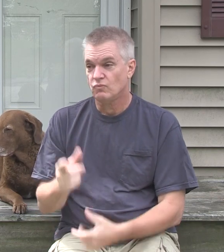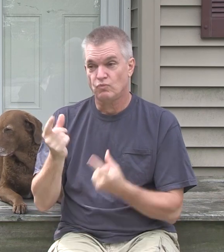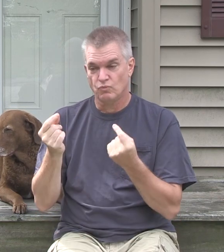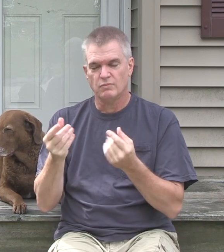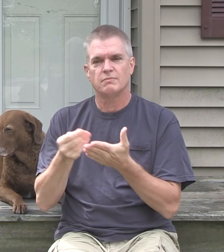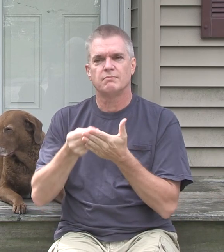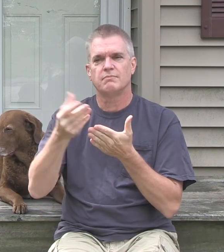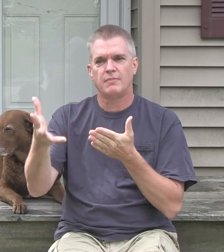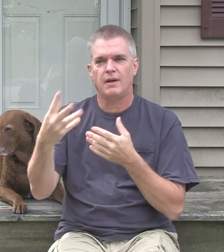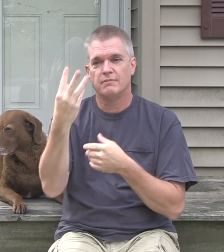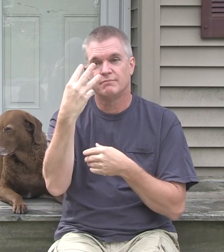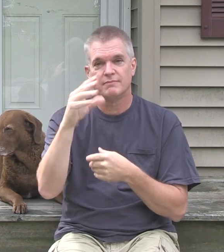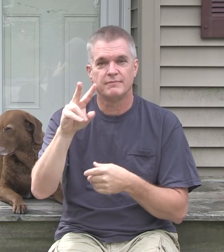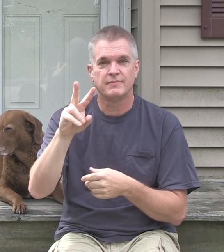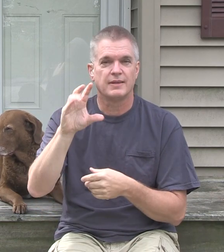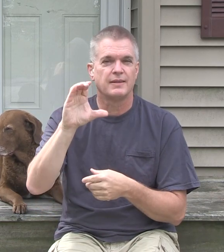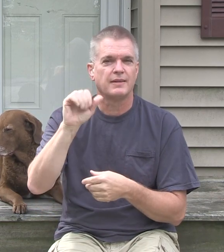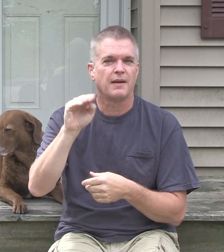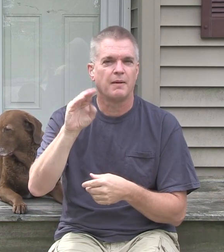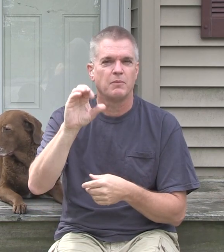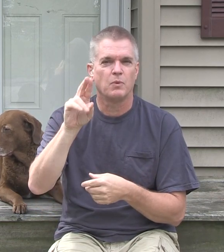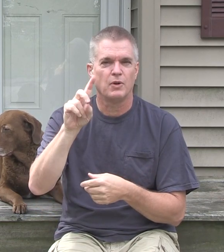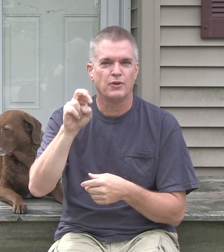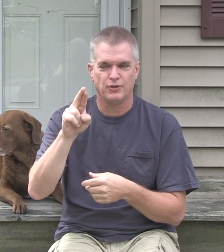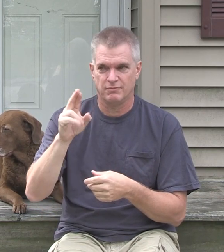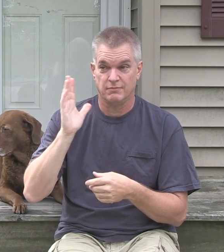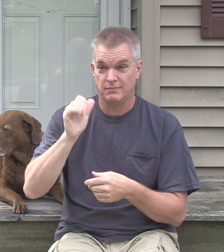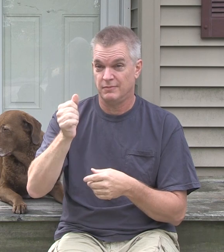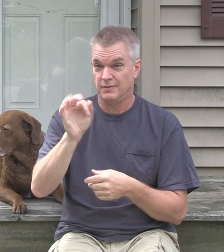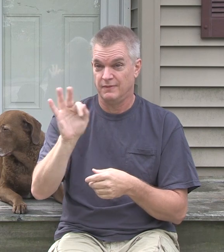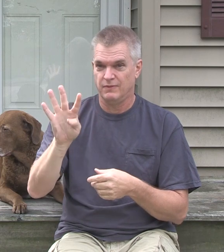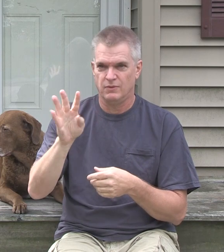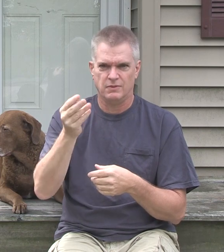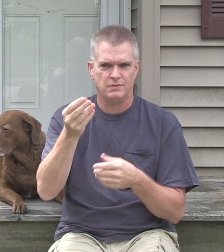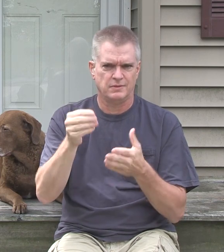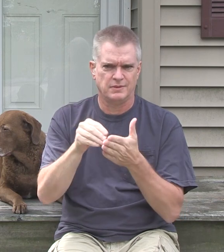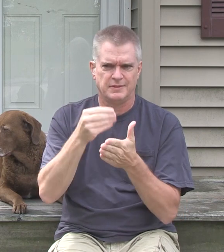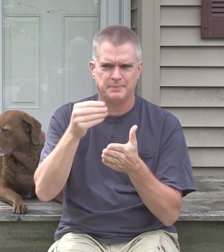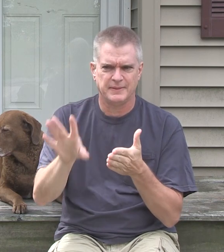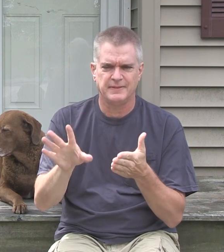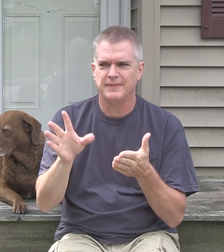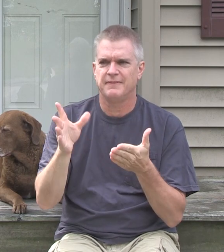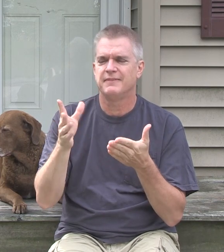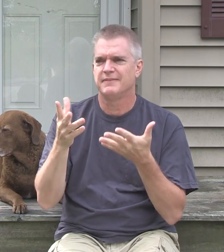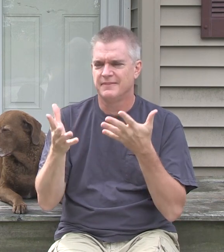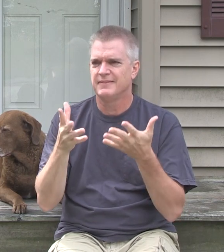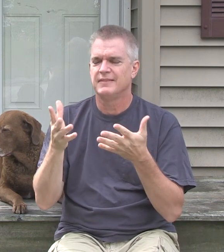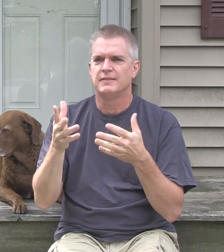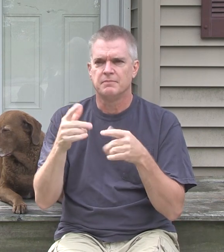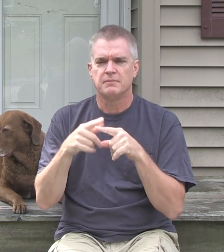So, he decided to buy a video camcorder. Now, in 1994, these were expensive.